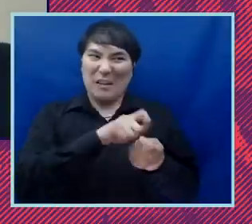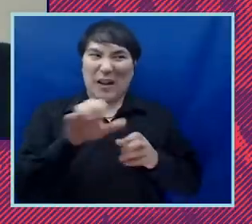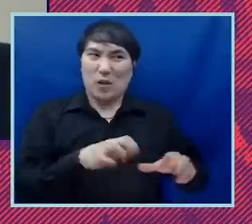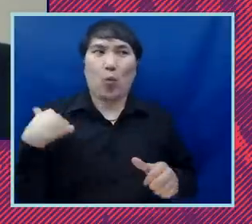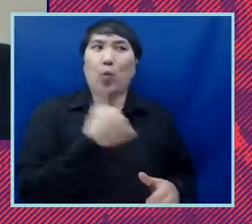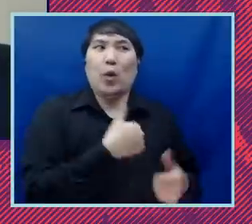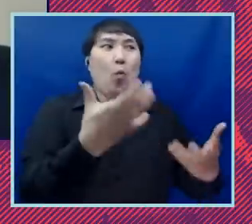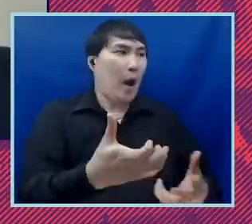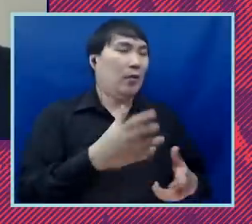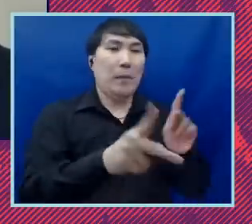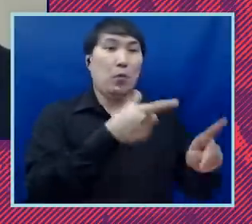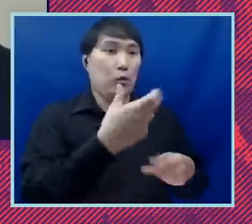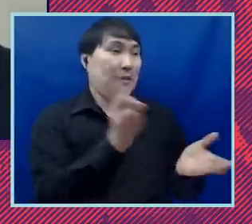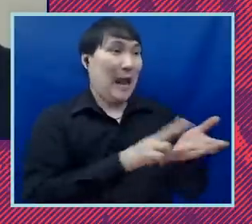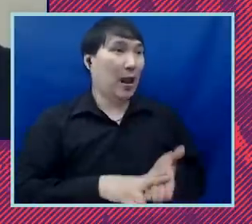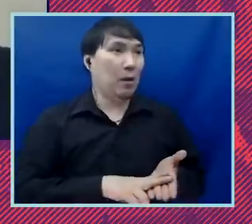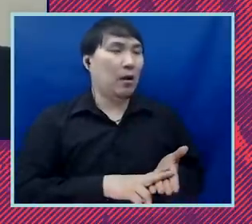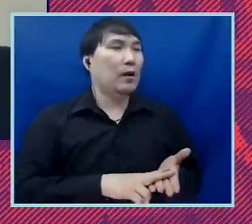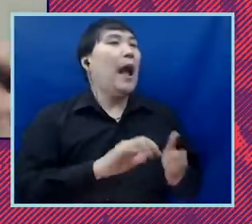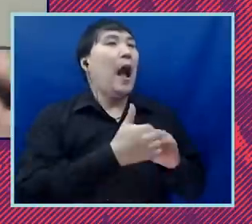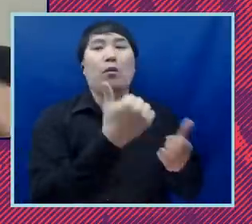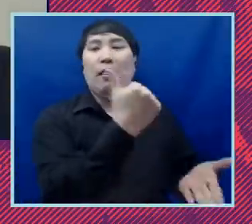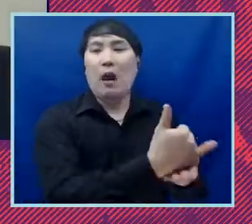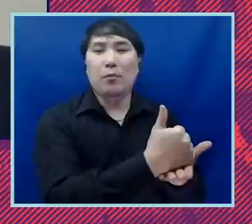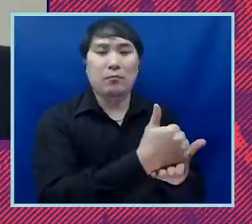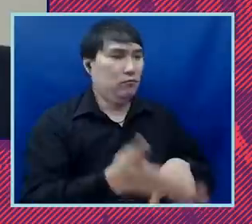like them to take in order to move the needle and this is a year-long campaign we're trying